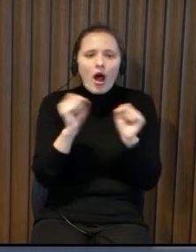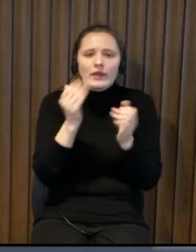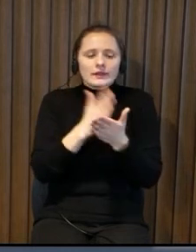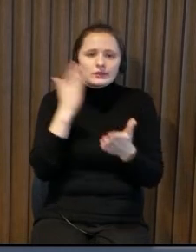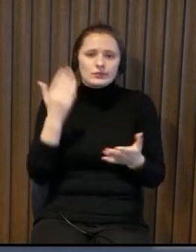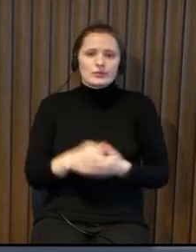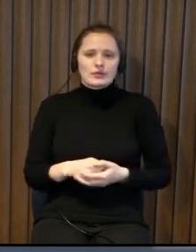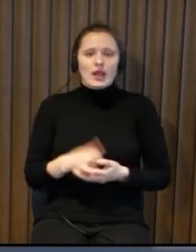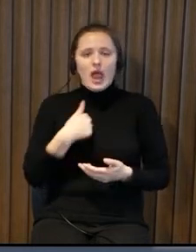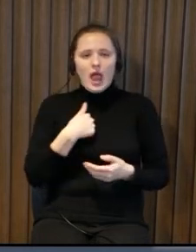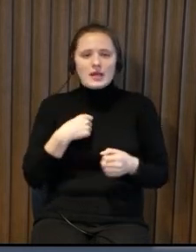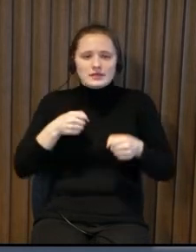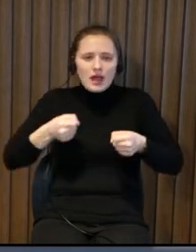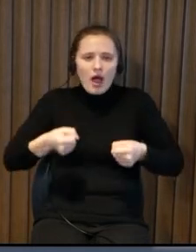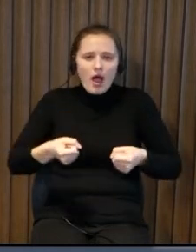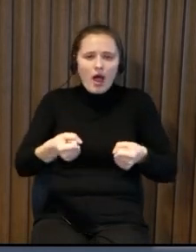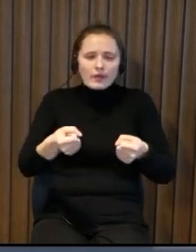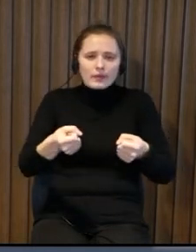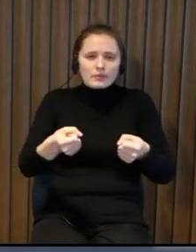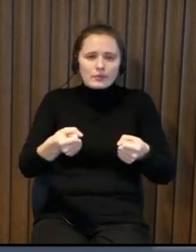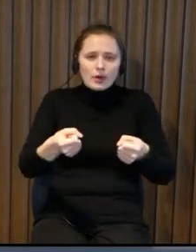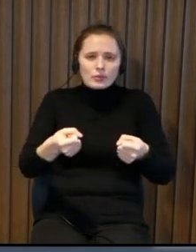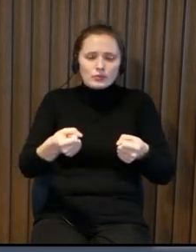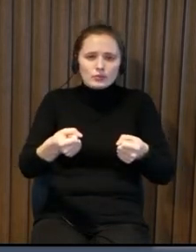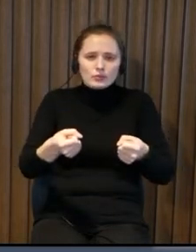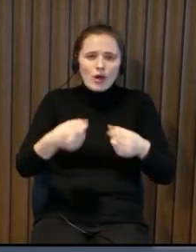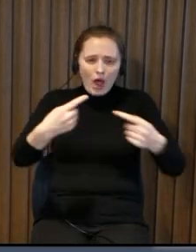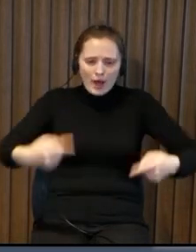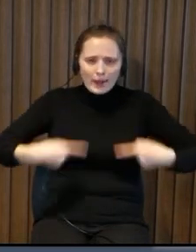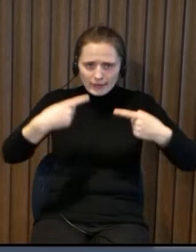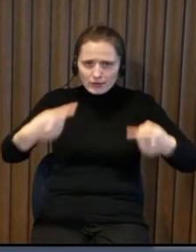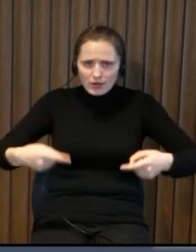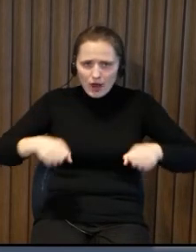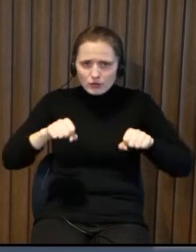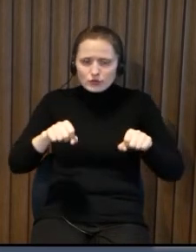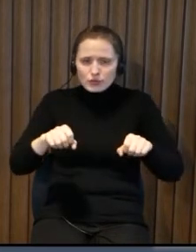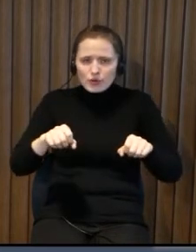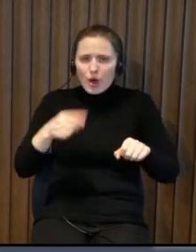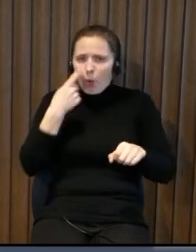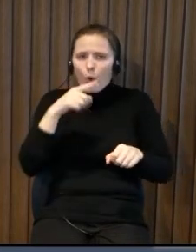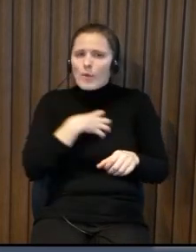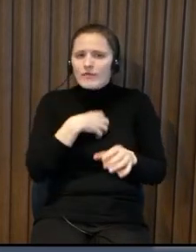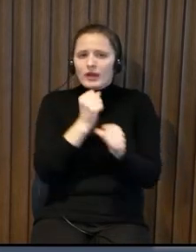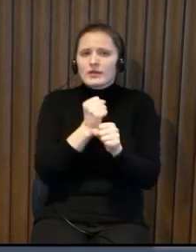she use it how fast so i and i come here or i come with a wheelchair so what do i need to do